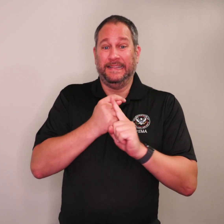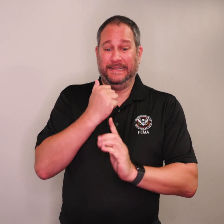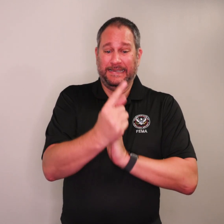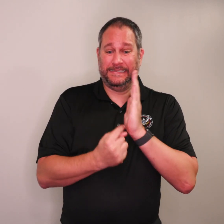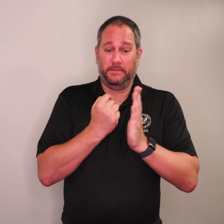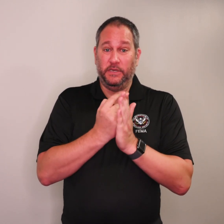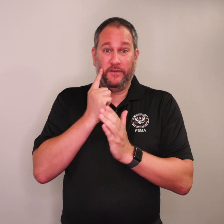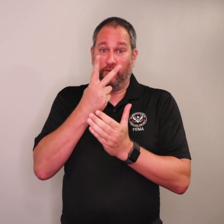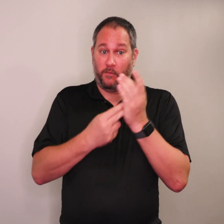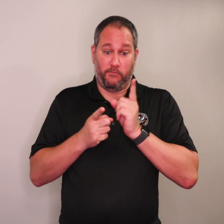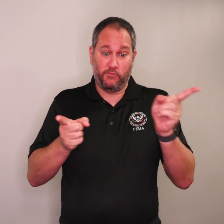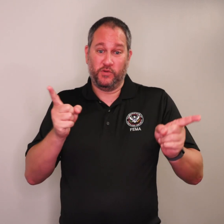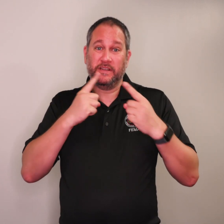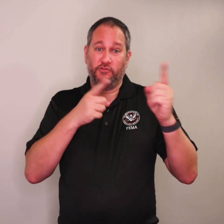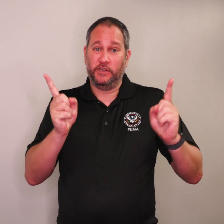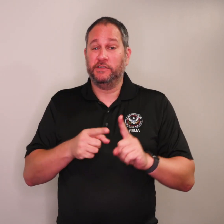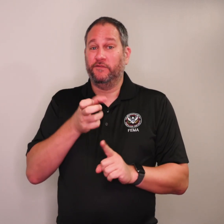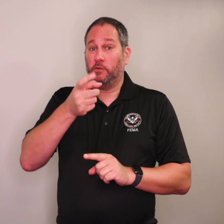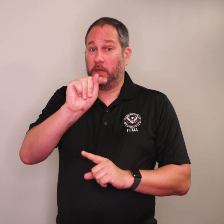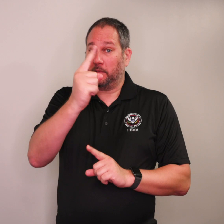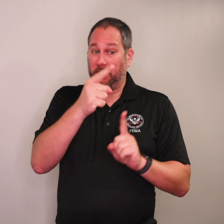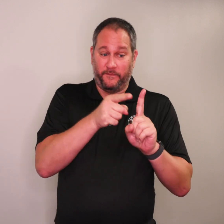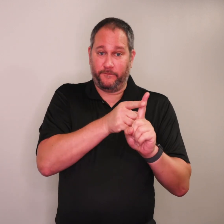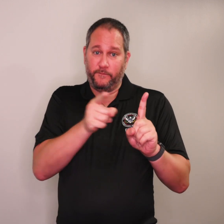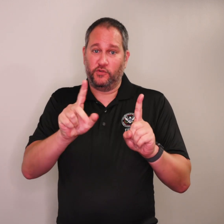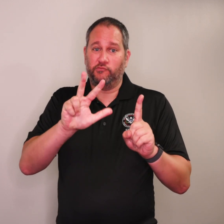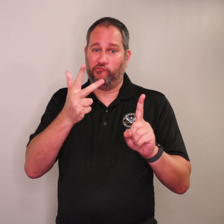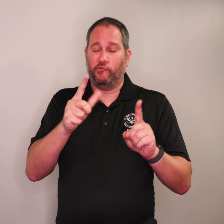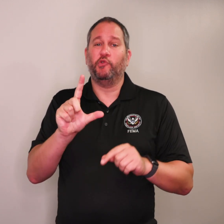The incident period for both declarations is from September 1st through 3rd.